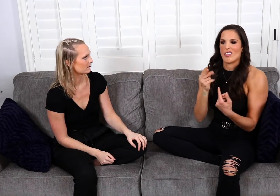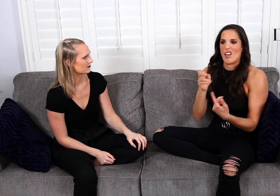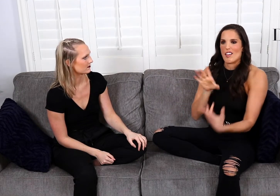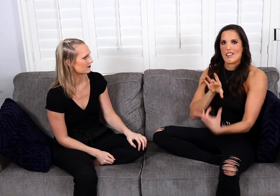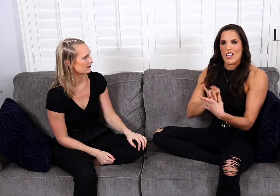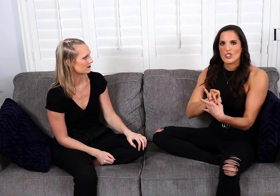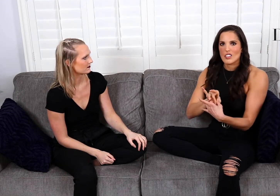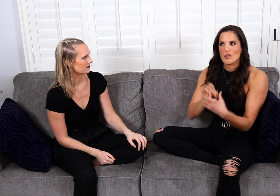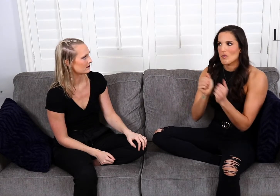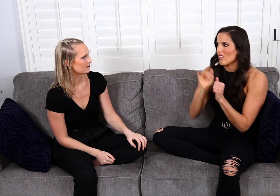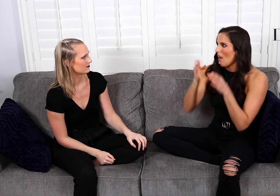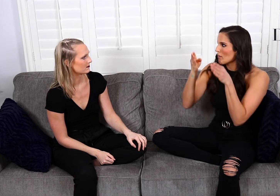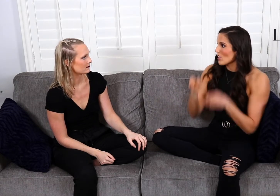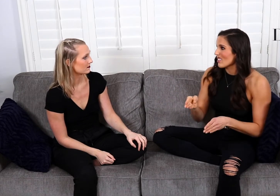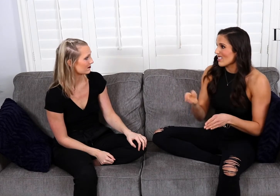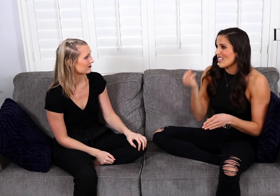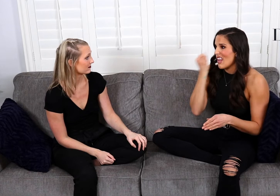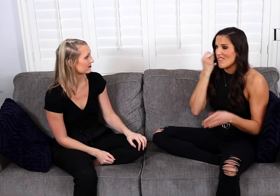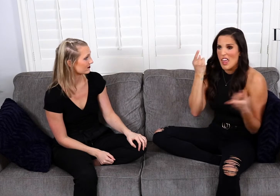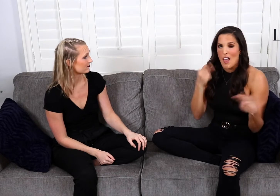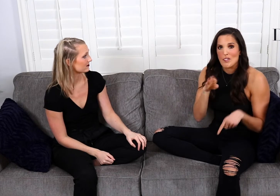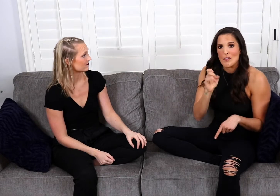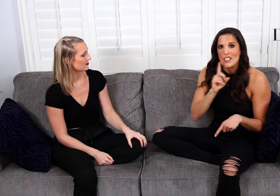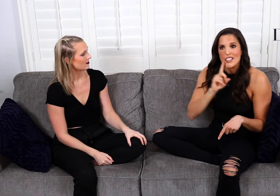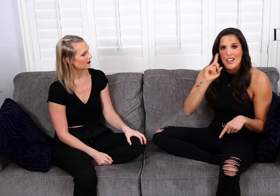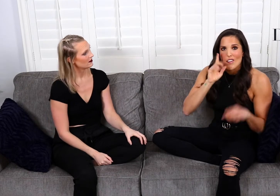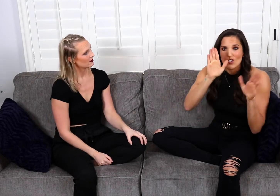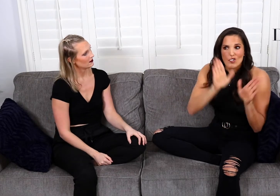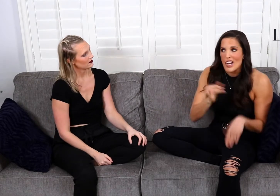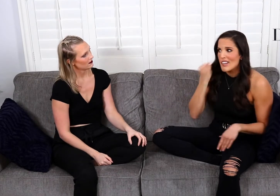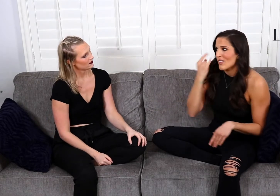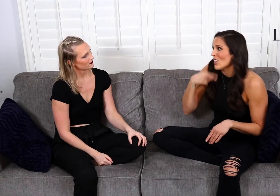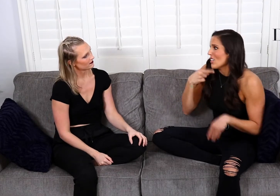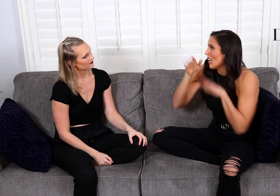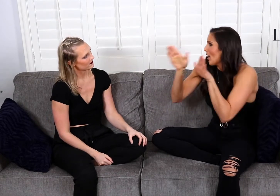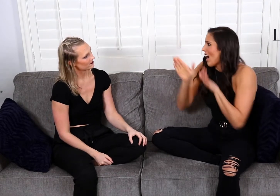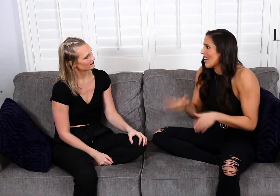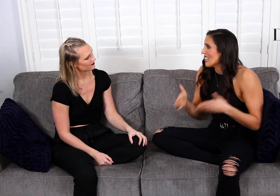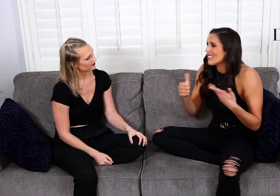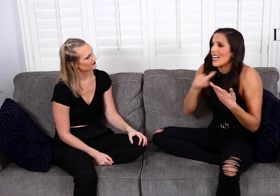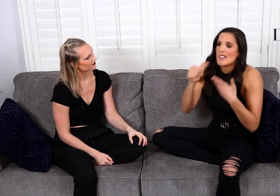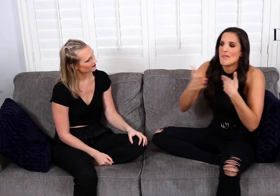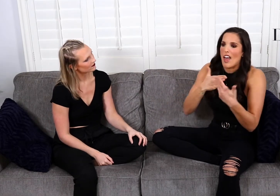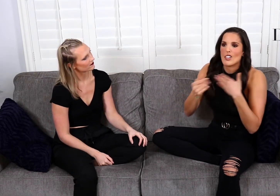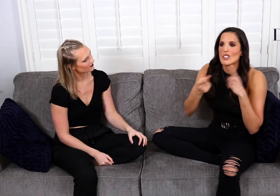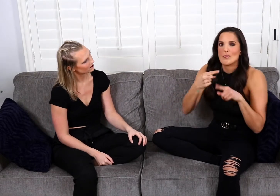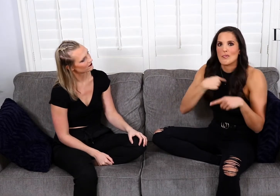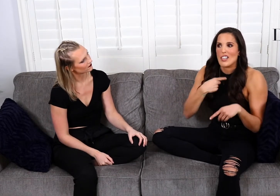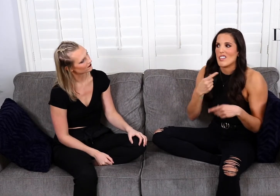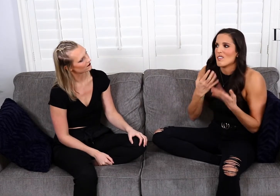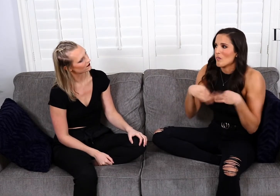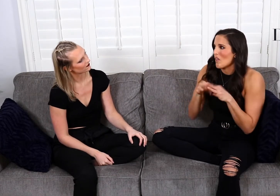it’s about the connection I have with them. If they happen to be Deaf, great! If they happen to be hearing, great! It doesn't matter to me.